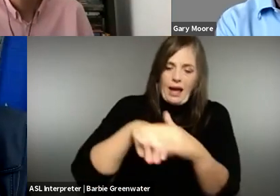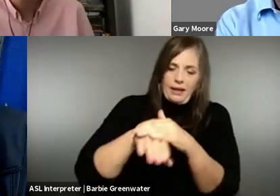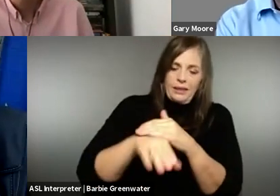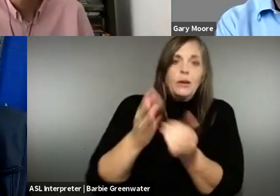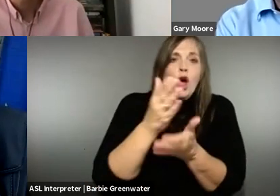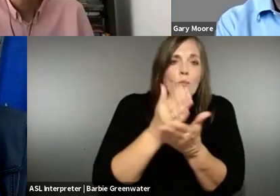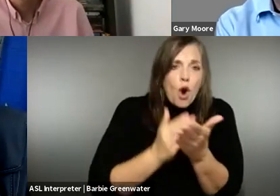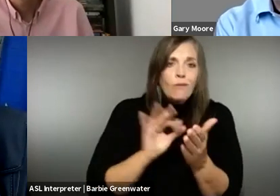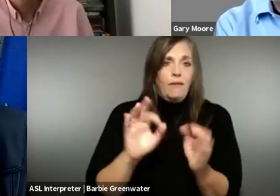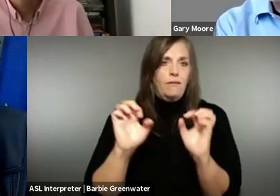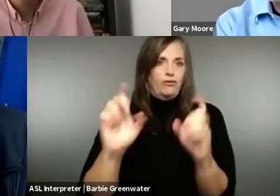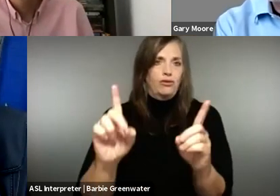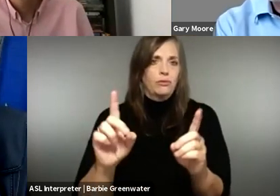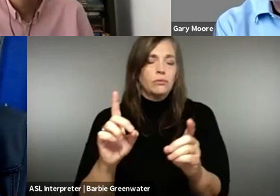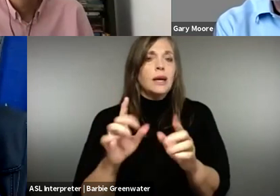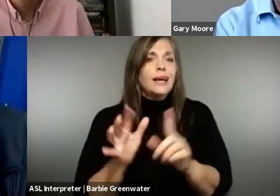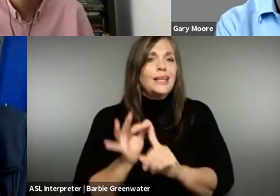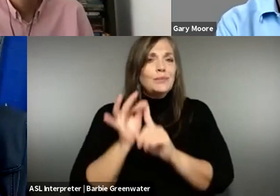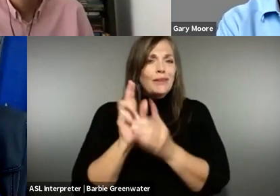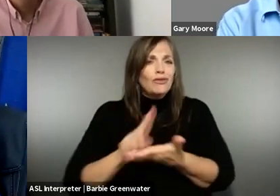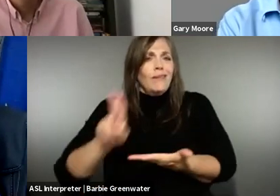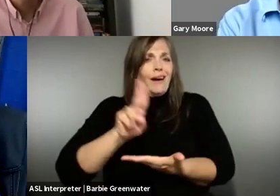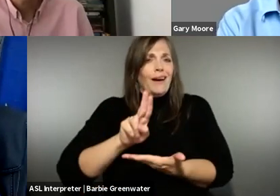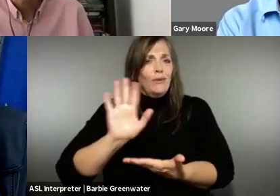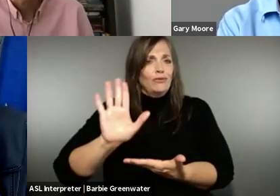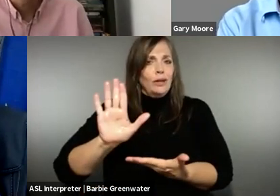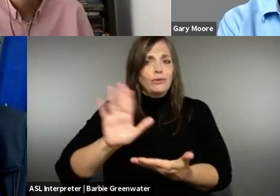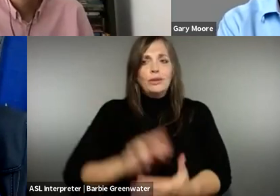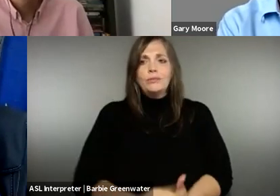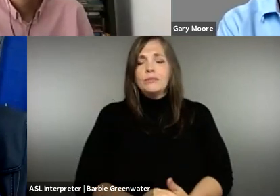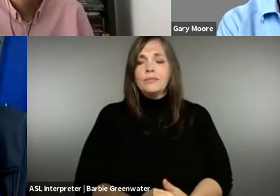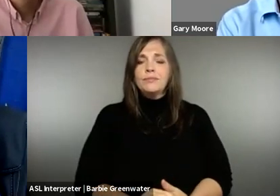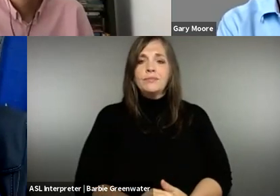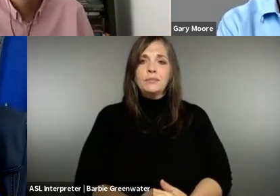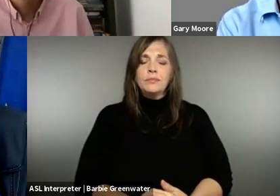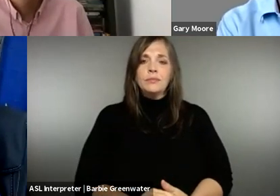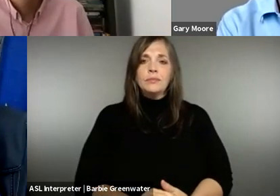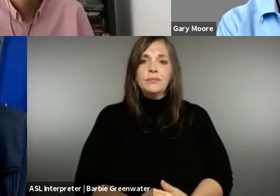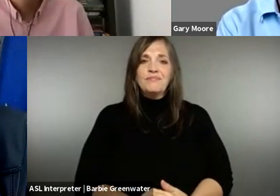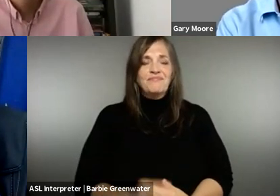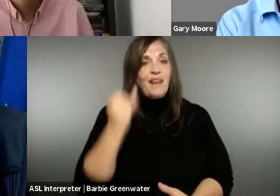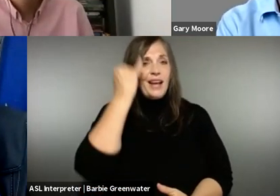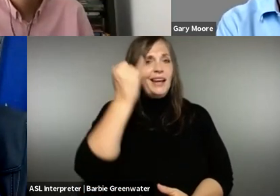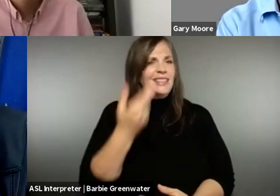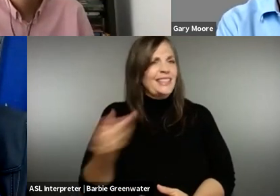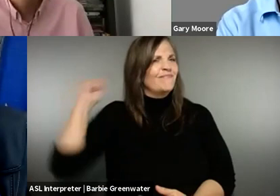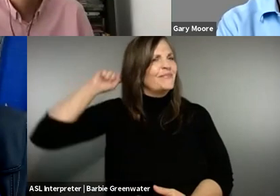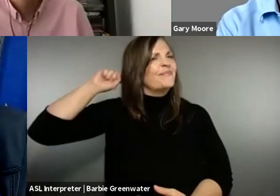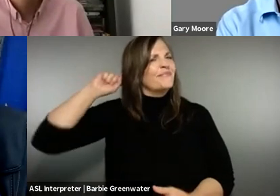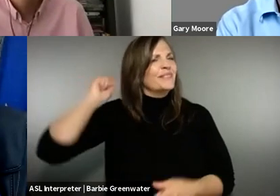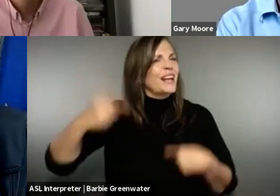really important. We need to make accessibility part of education, especially higher education.